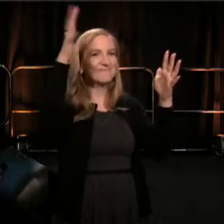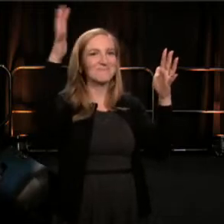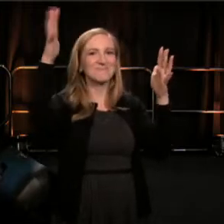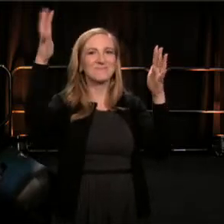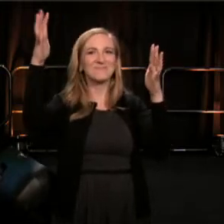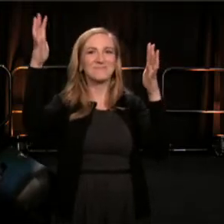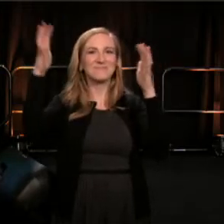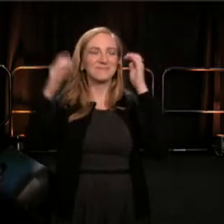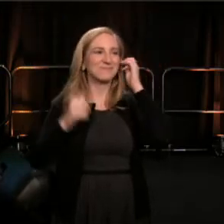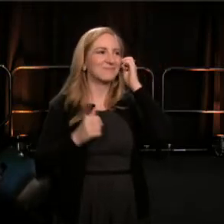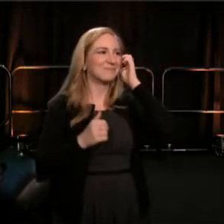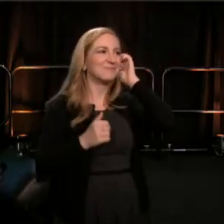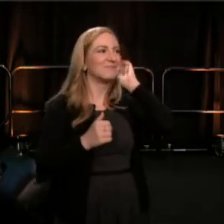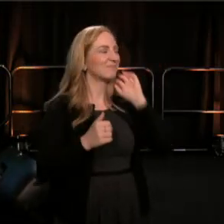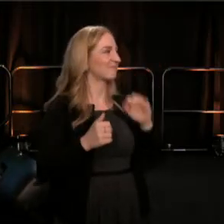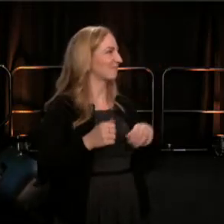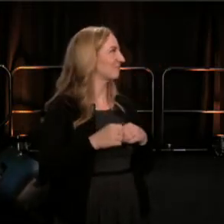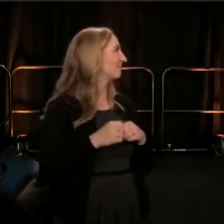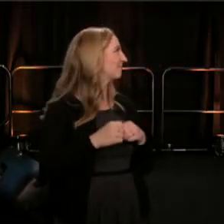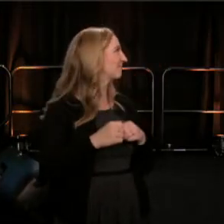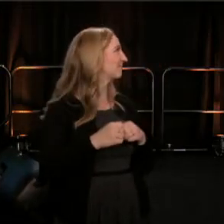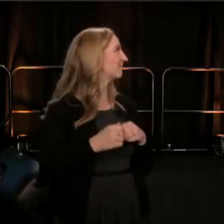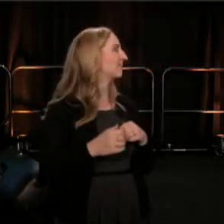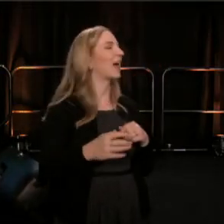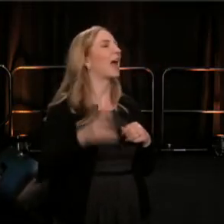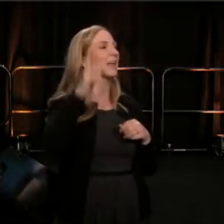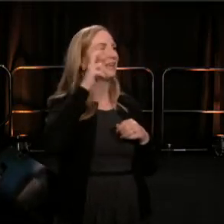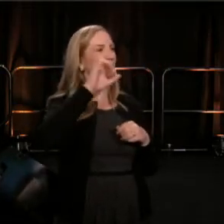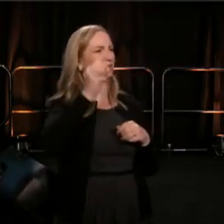And that included John Lewis's closing remarks, where he said,